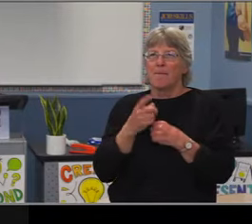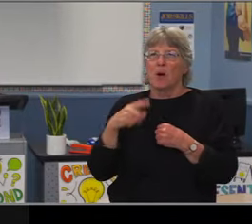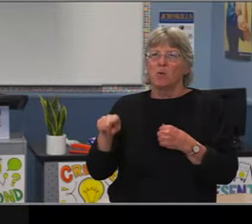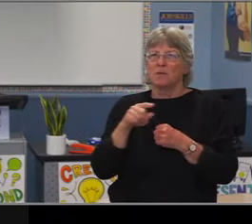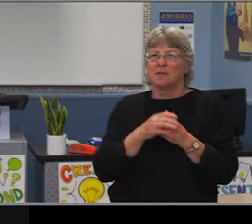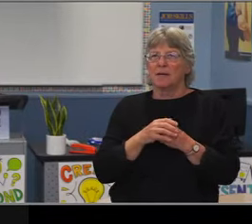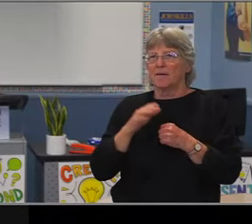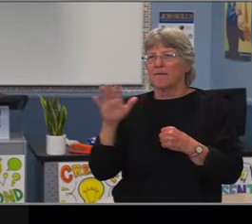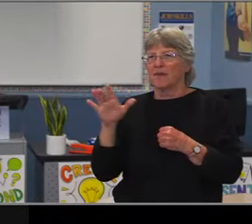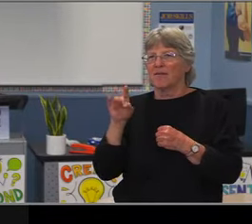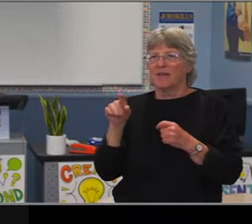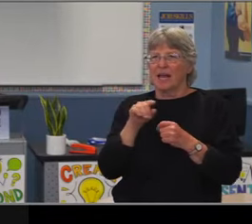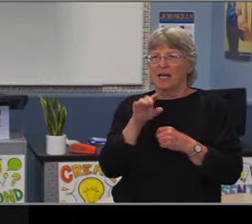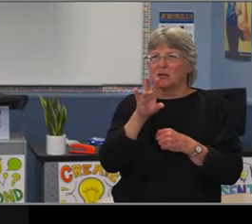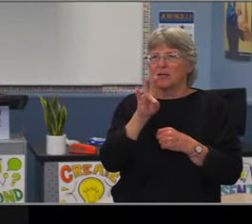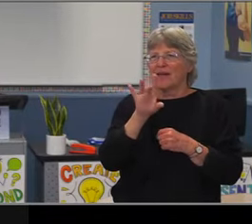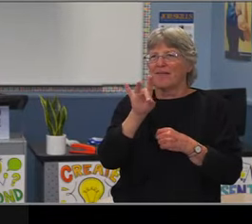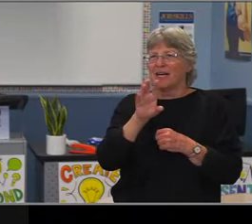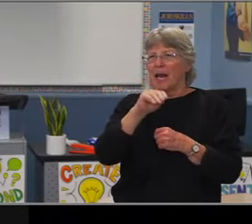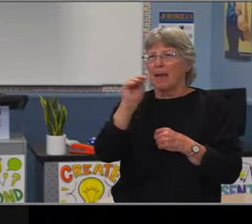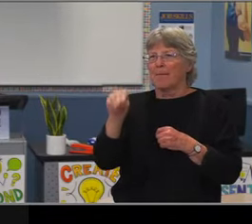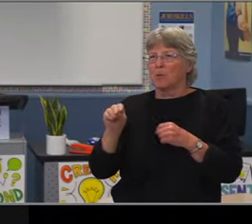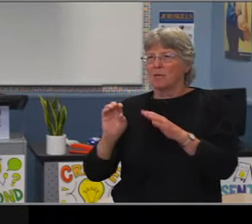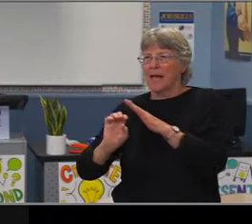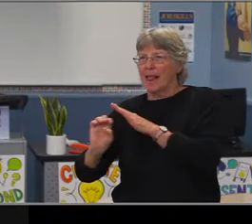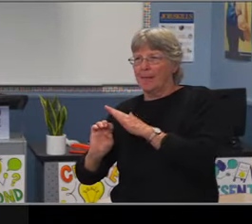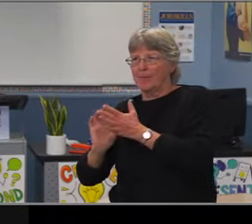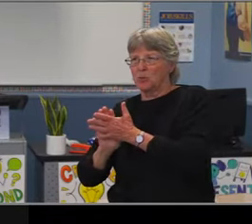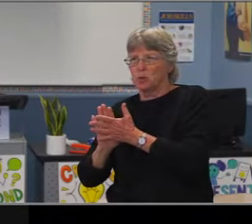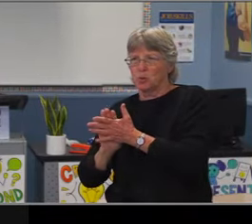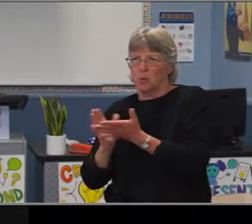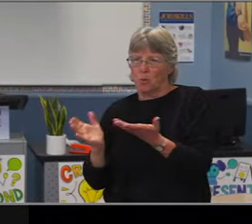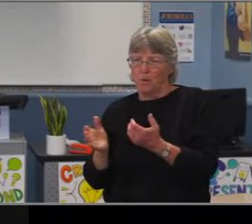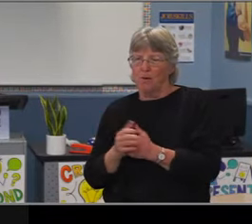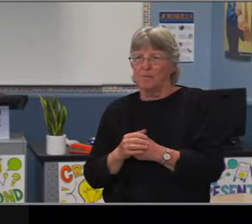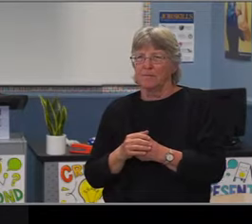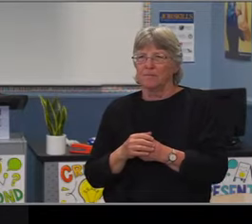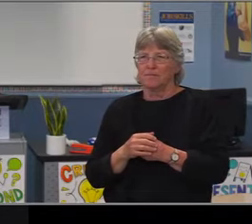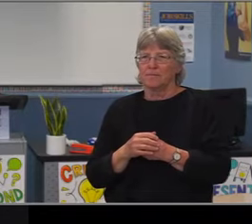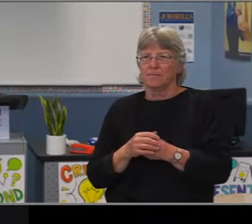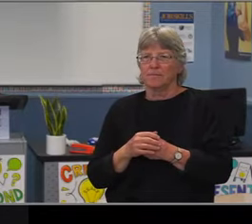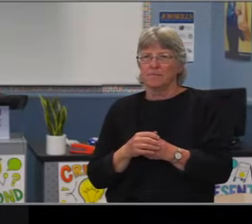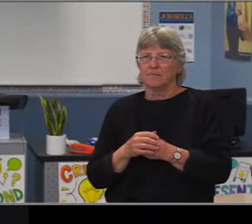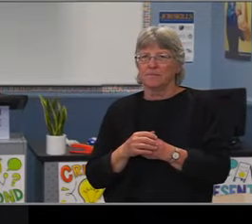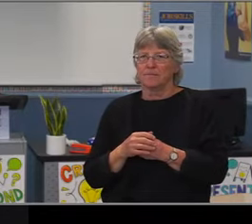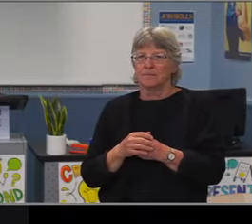So 9% of our fifth graders live within a resident boundary of a K-8 school,